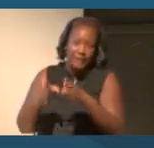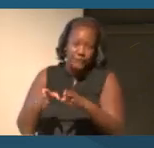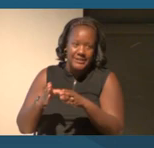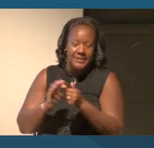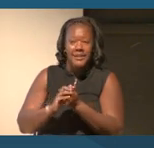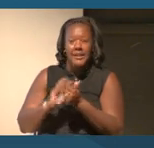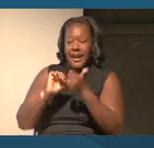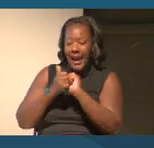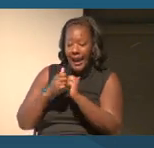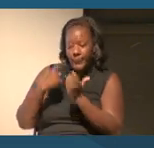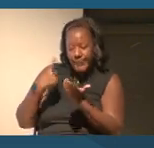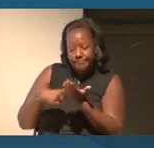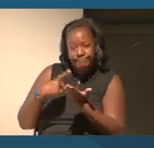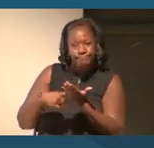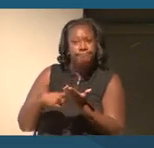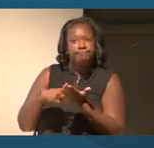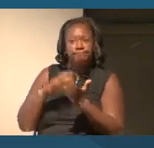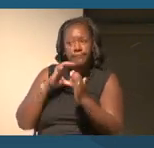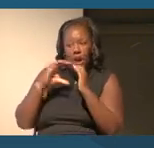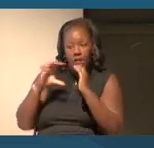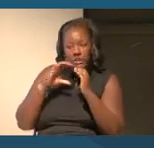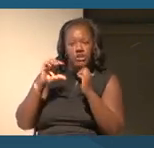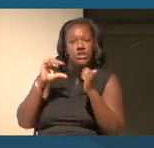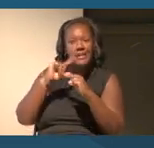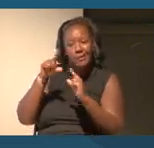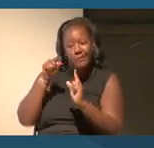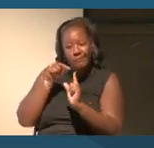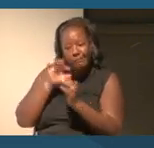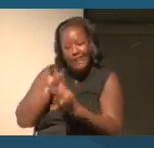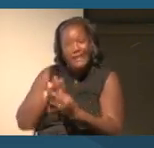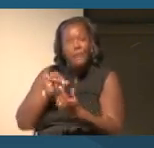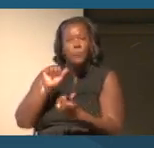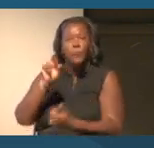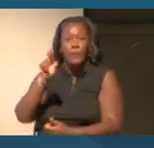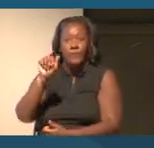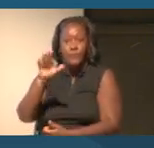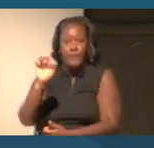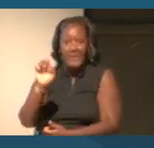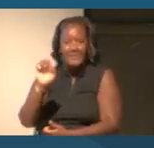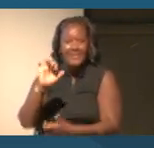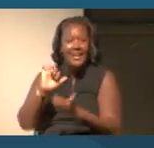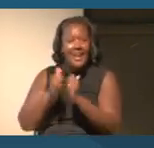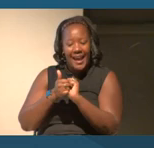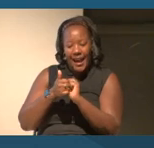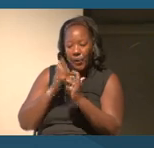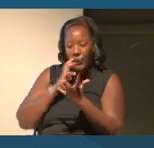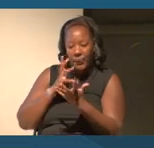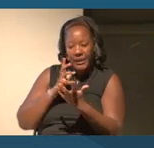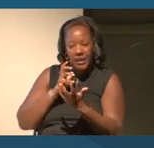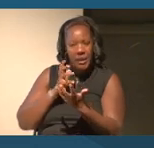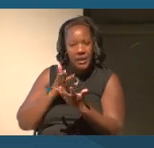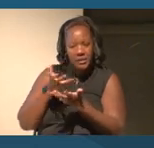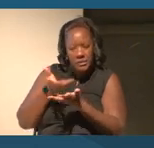race and how are we grappling with some key issues we're really fortunate to have with,